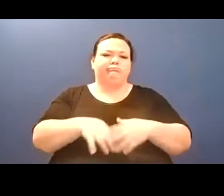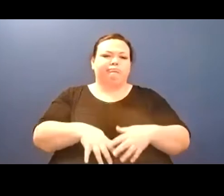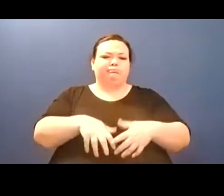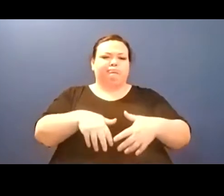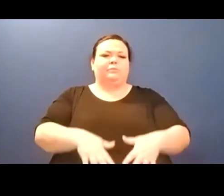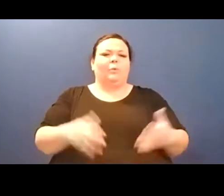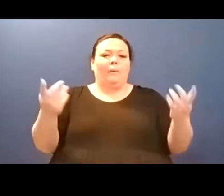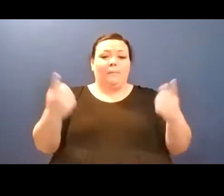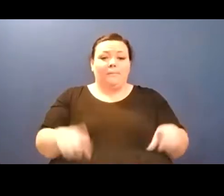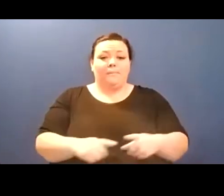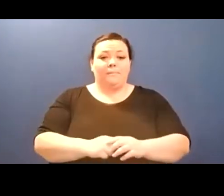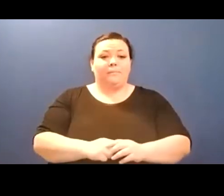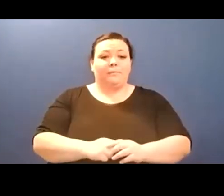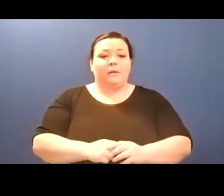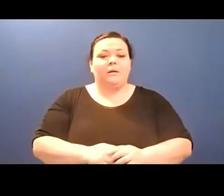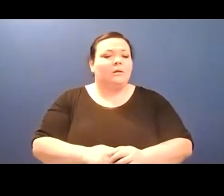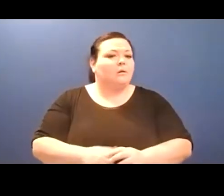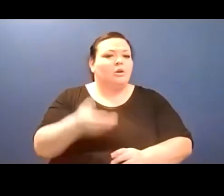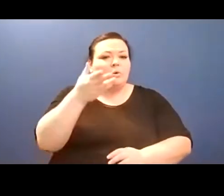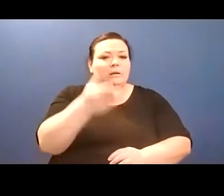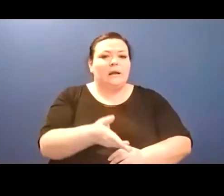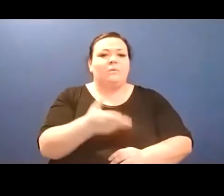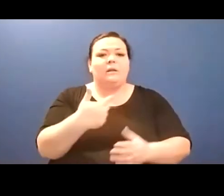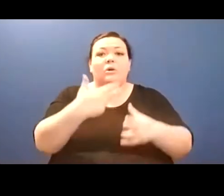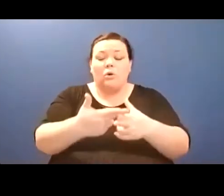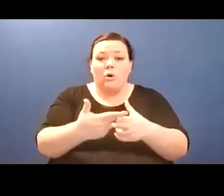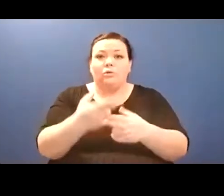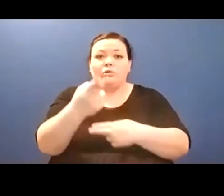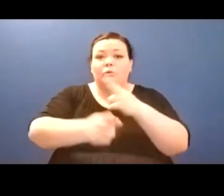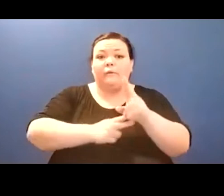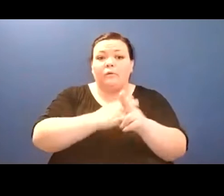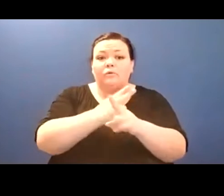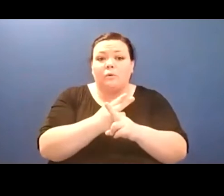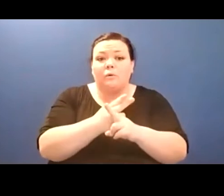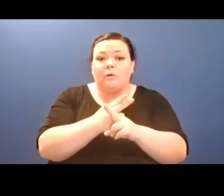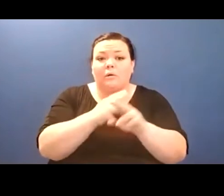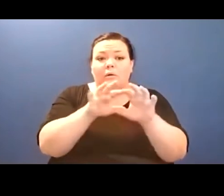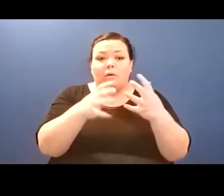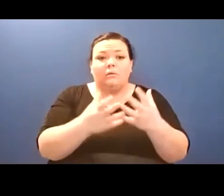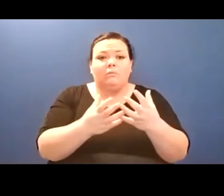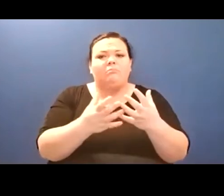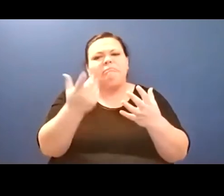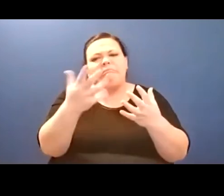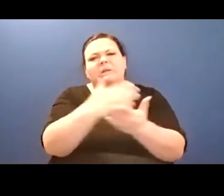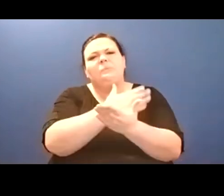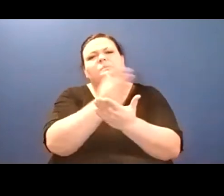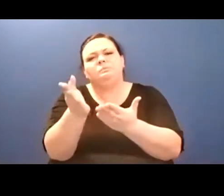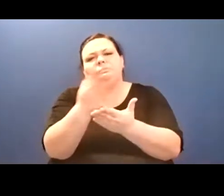As in you discovered you were sovereign./ You began to govern yourself by modes of wit.//